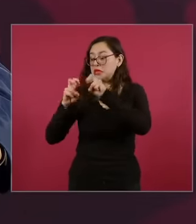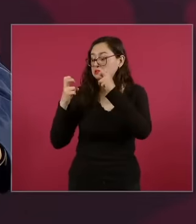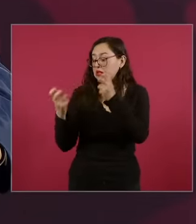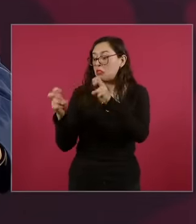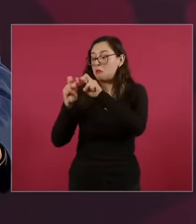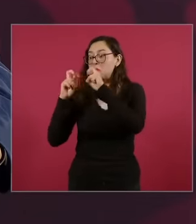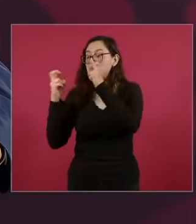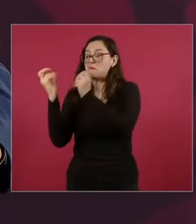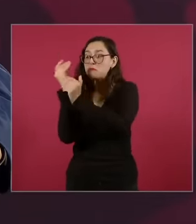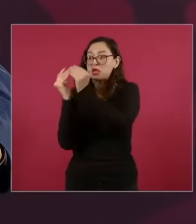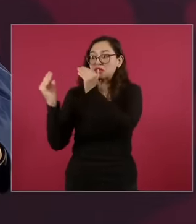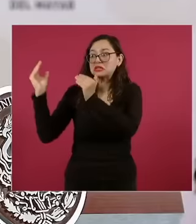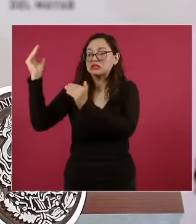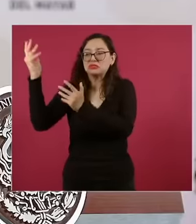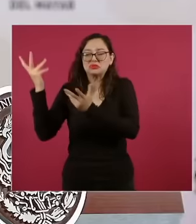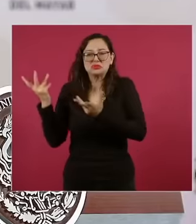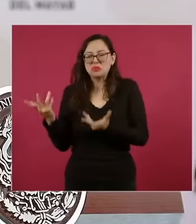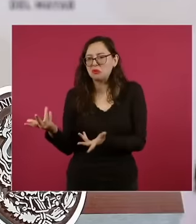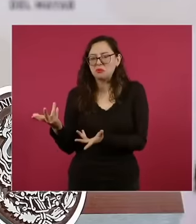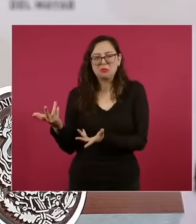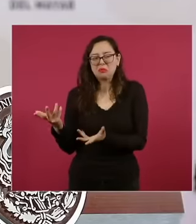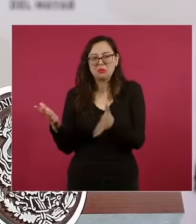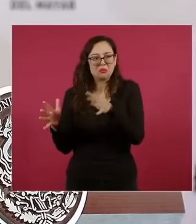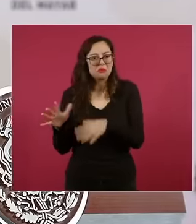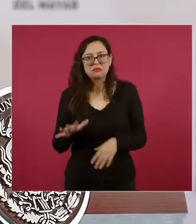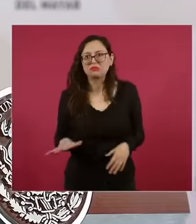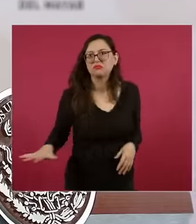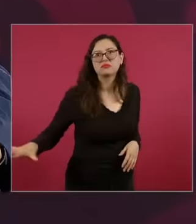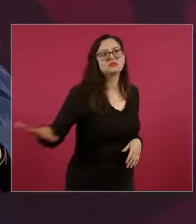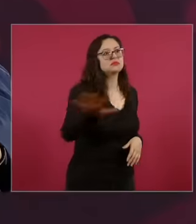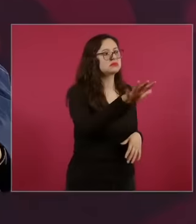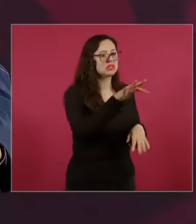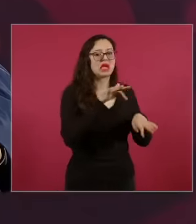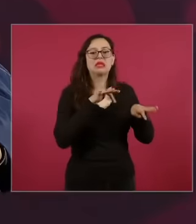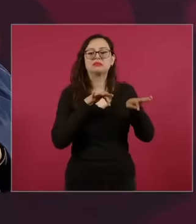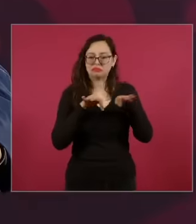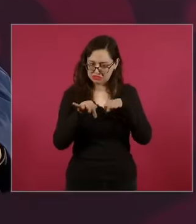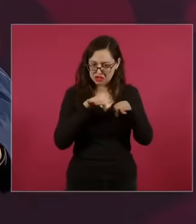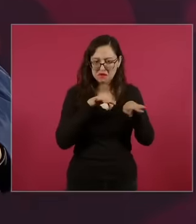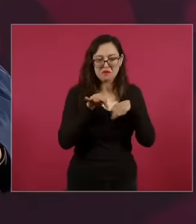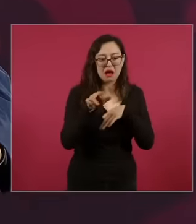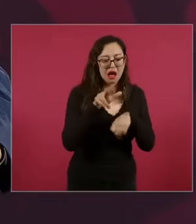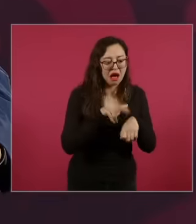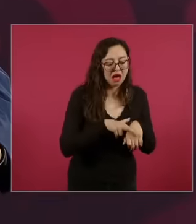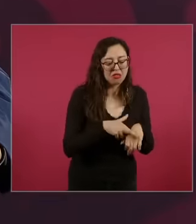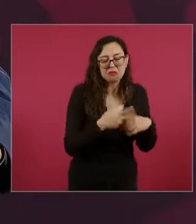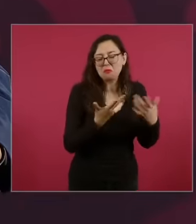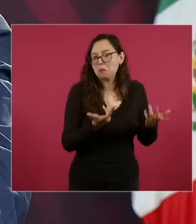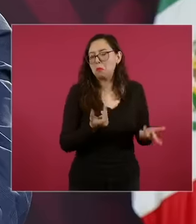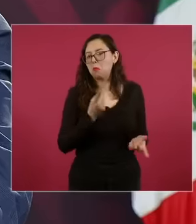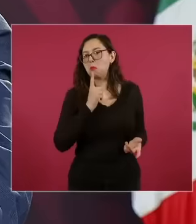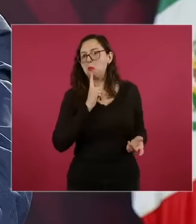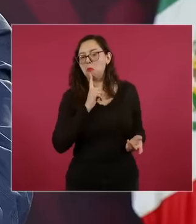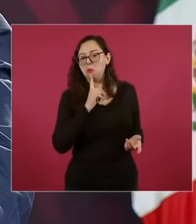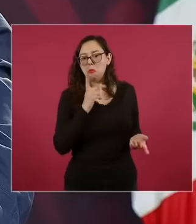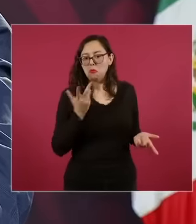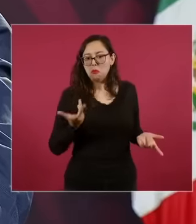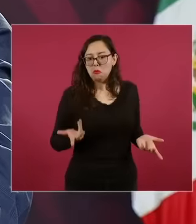nothing else. Just as judges also have family members because one of the characteristics,